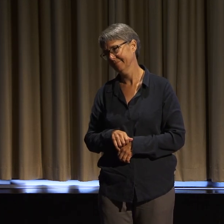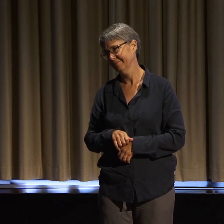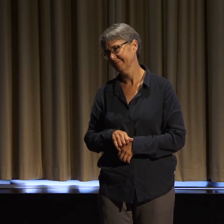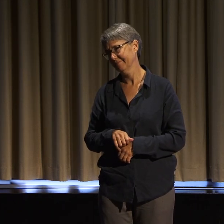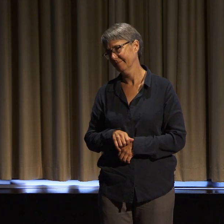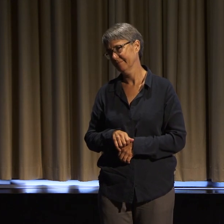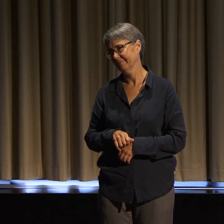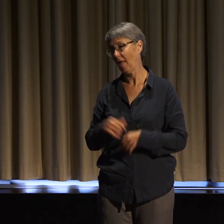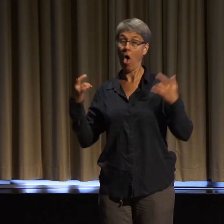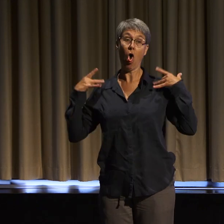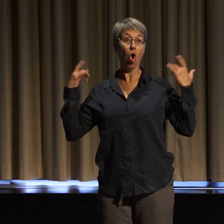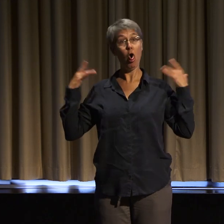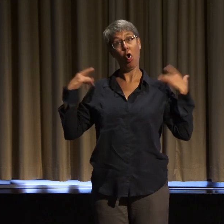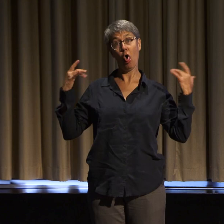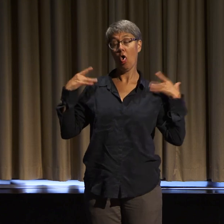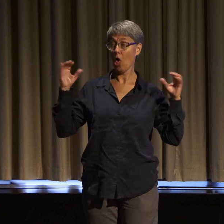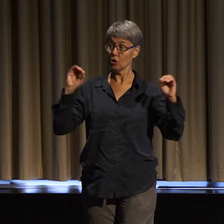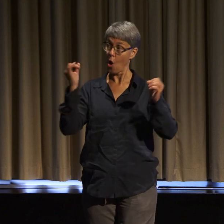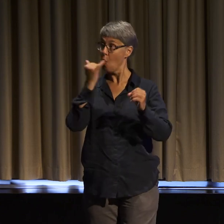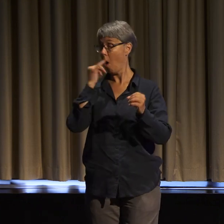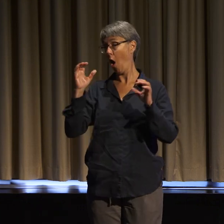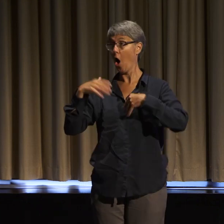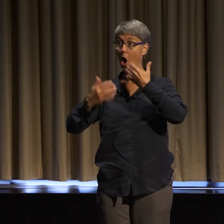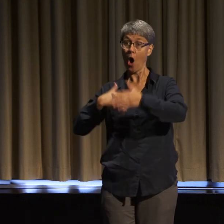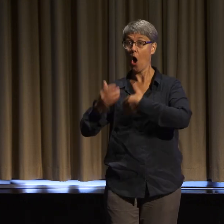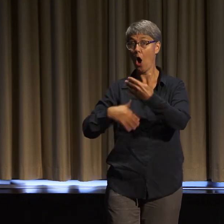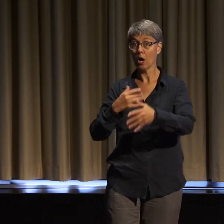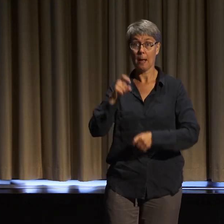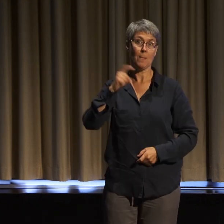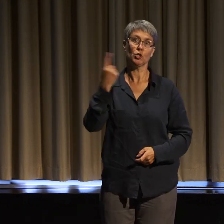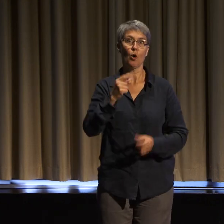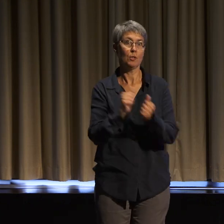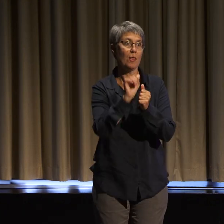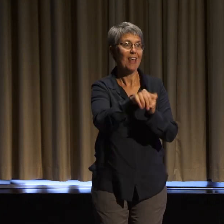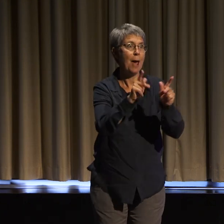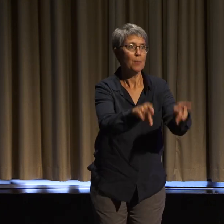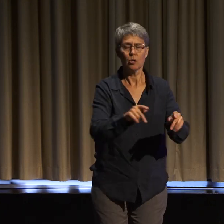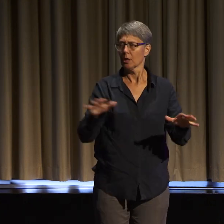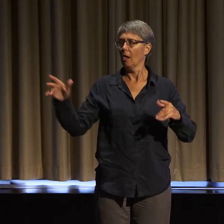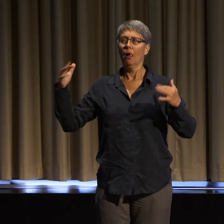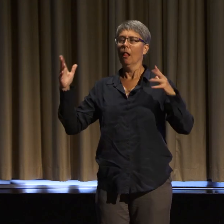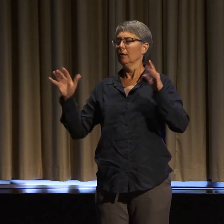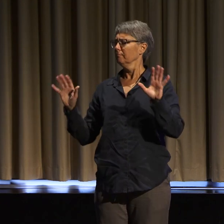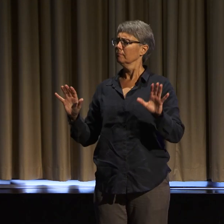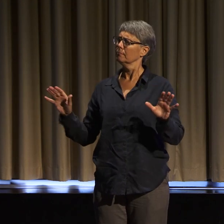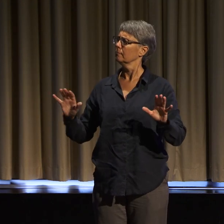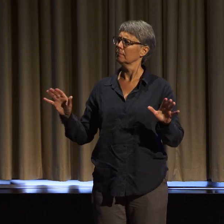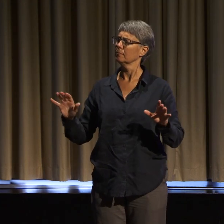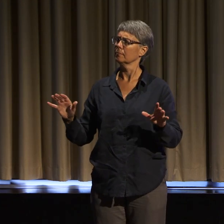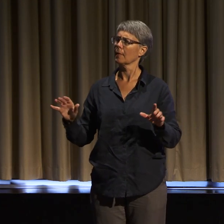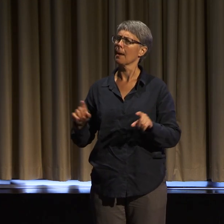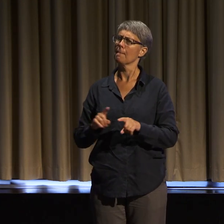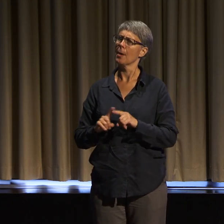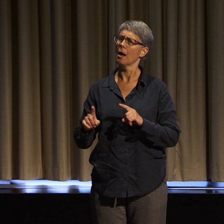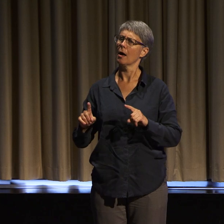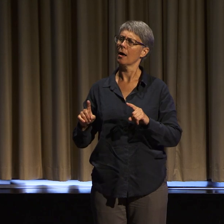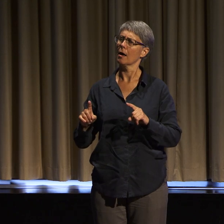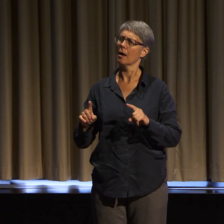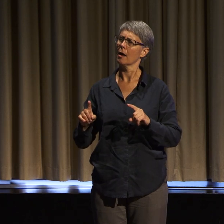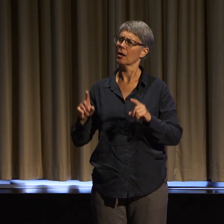I'm not saying that you have to share space with every single person all the time. What I'm saying, though, is that disability justice requires